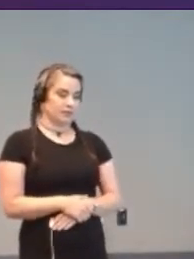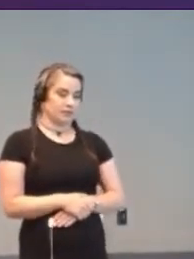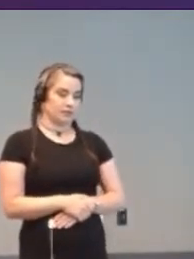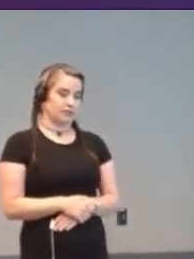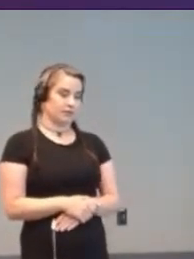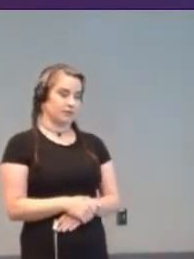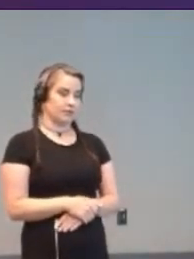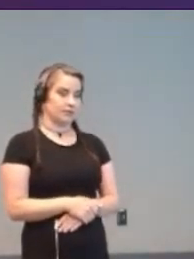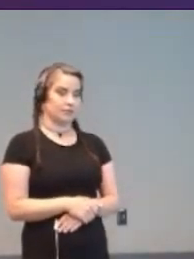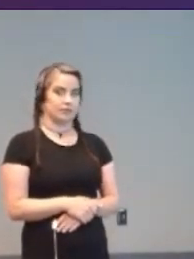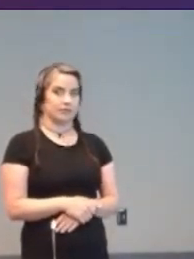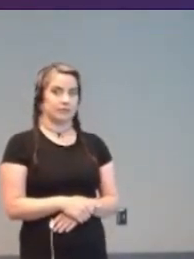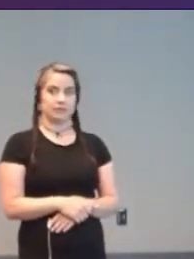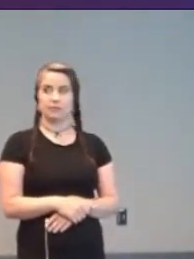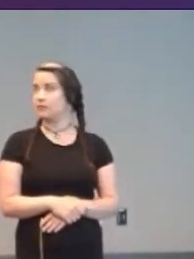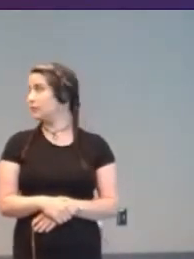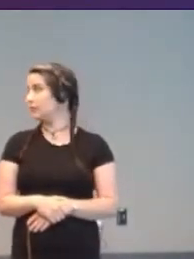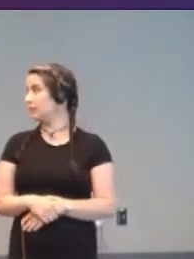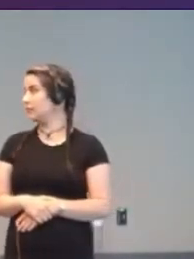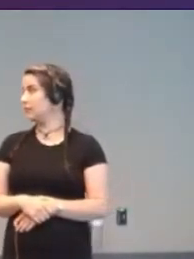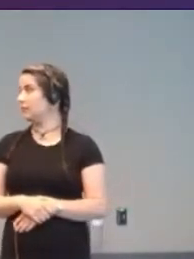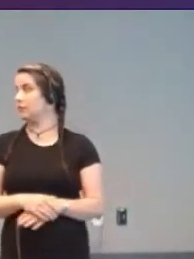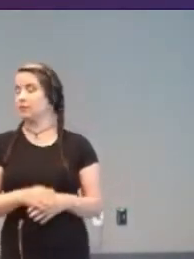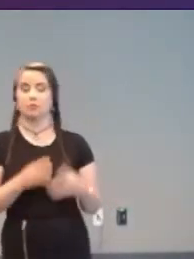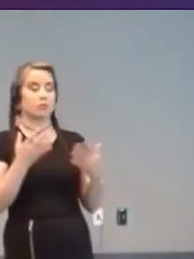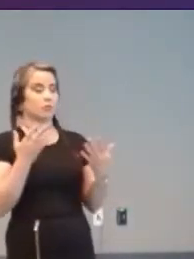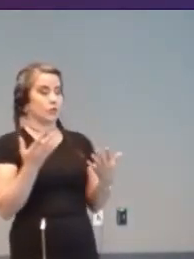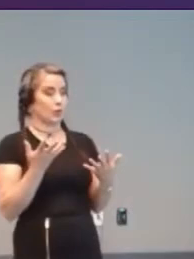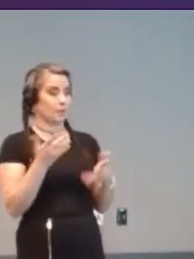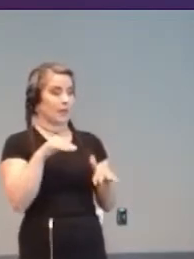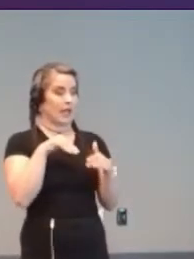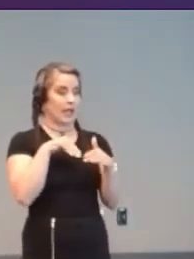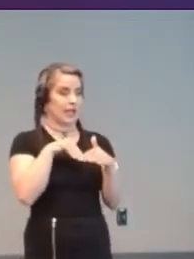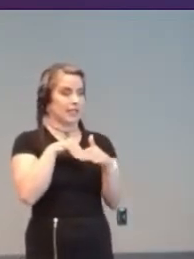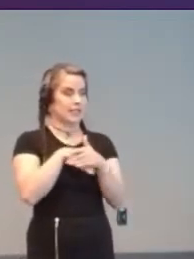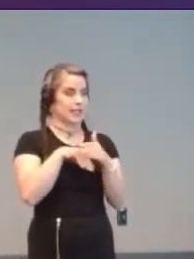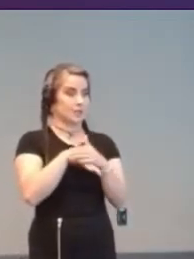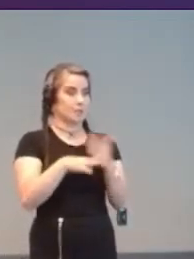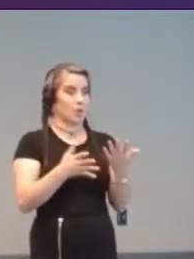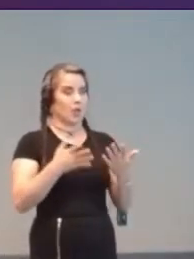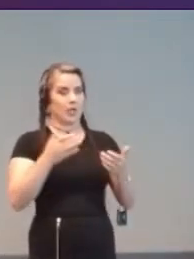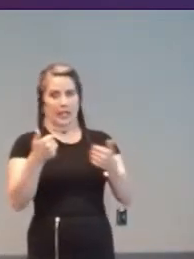The fuel that drives accessible gaming is found in us all: It's the joy of play,